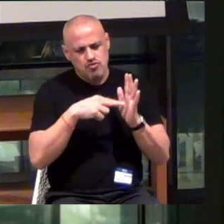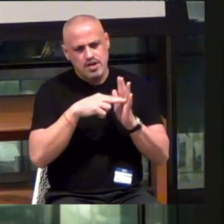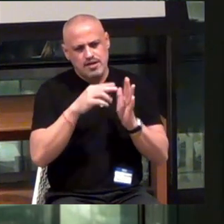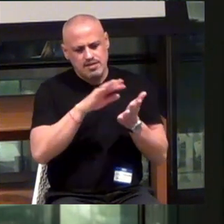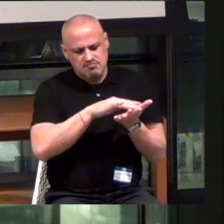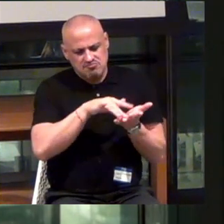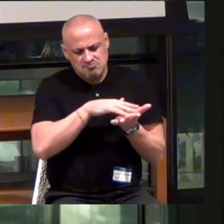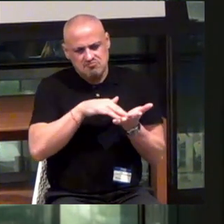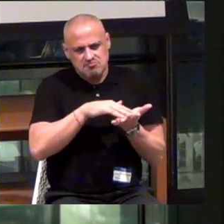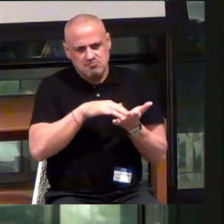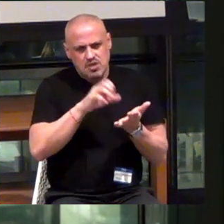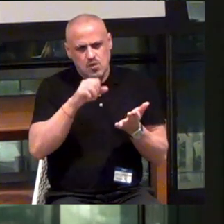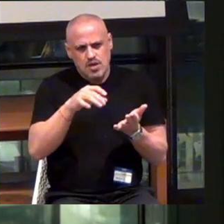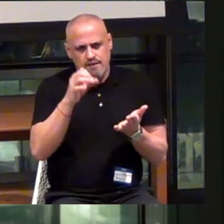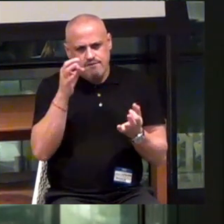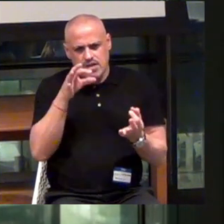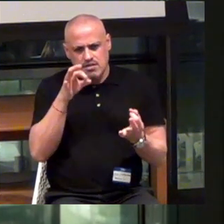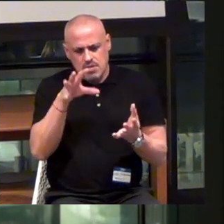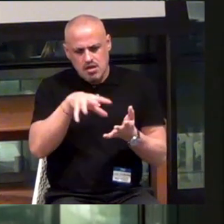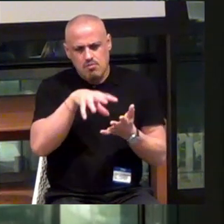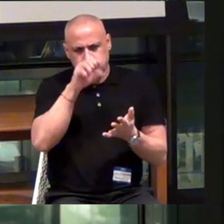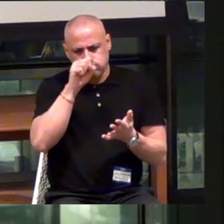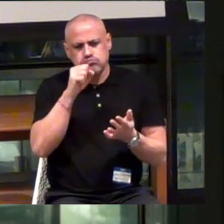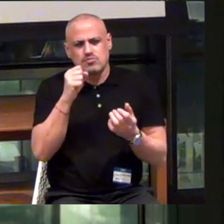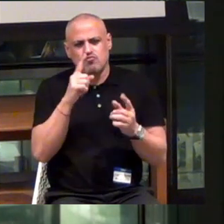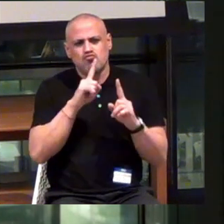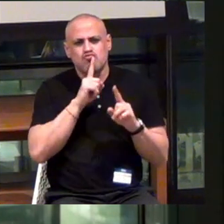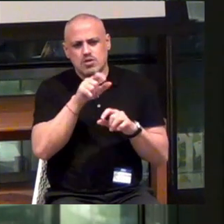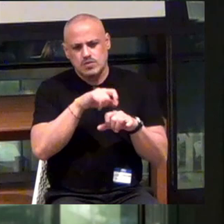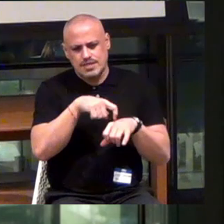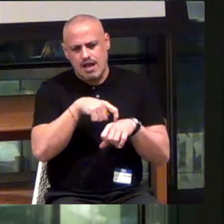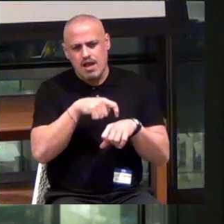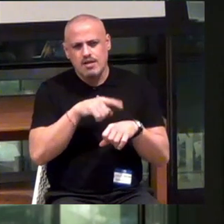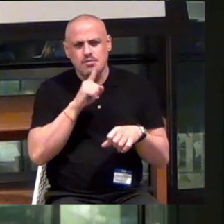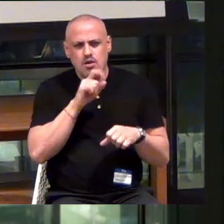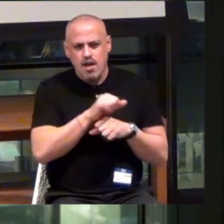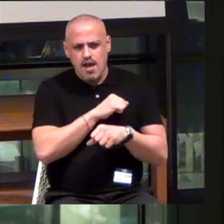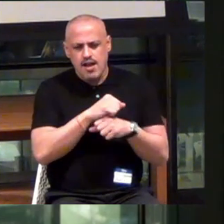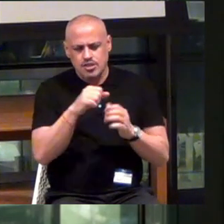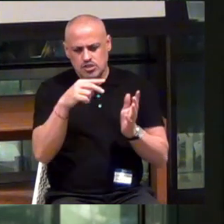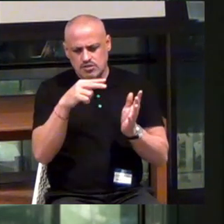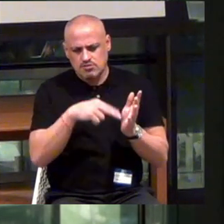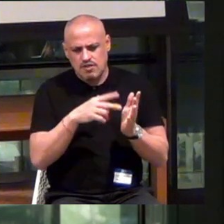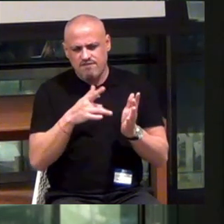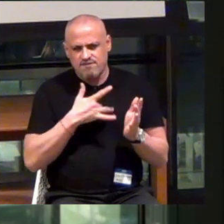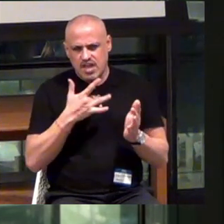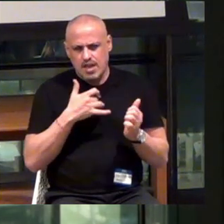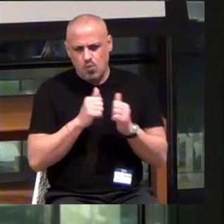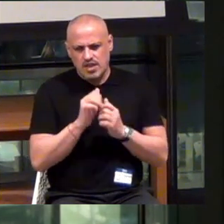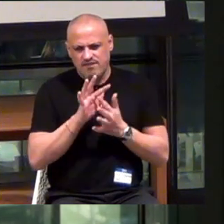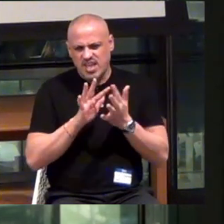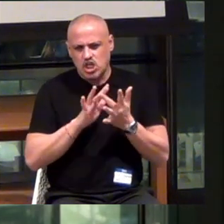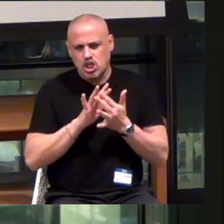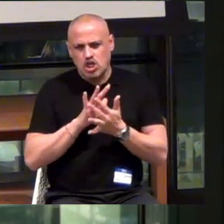So that you get the feedback in realtime as to what you're feeling with your finger.